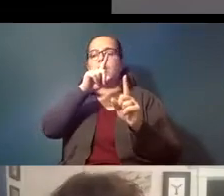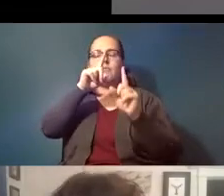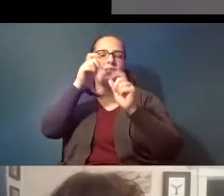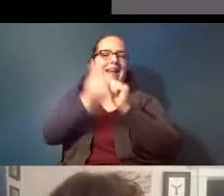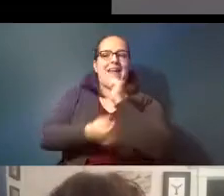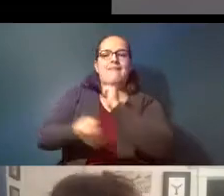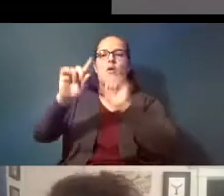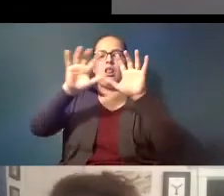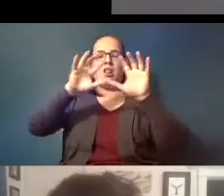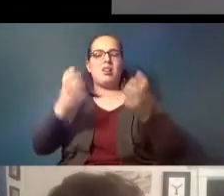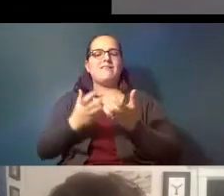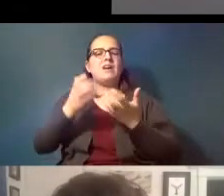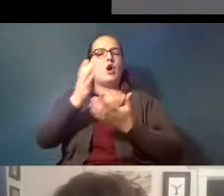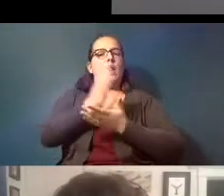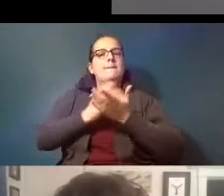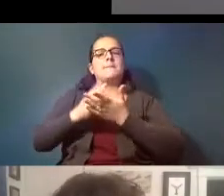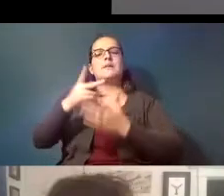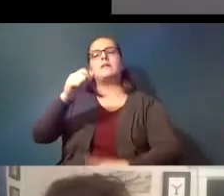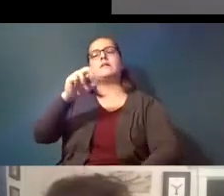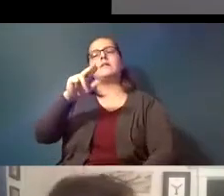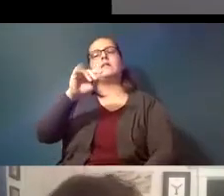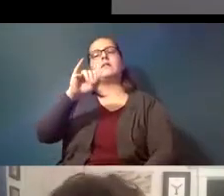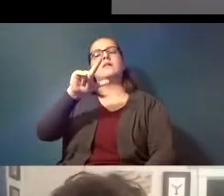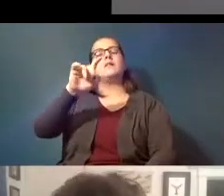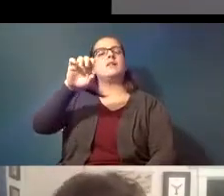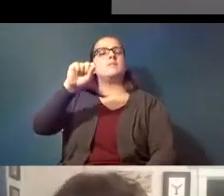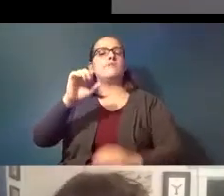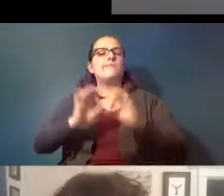particles are having on our environment and potentially on our health as well